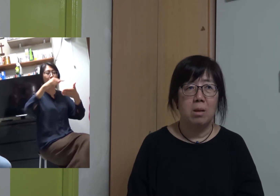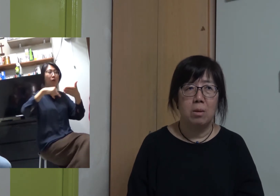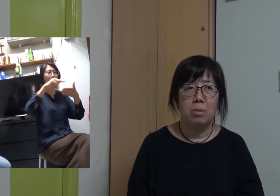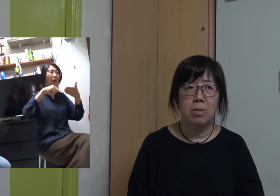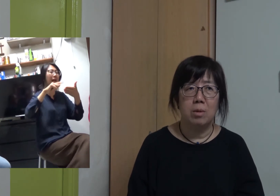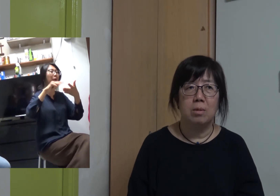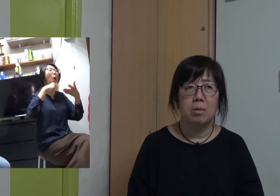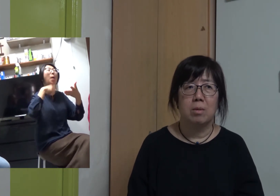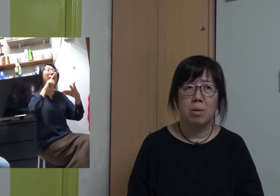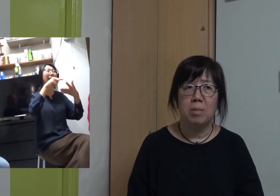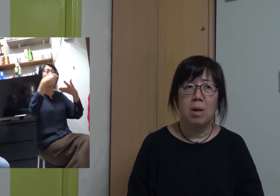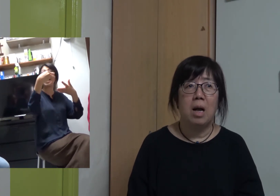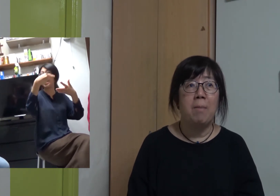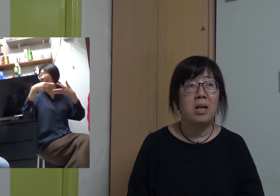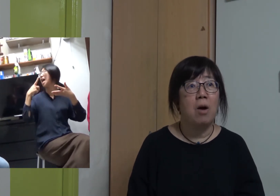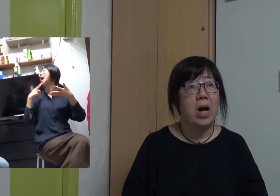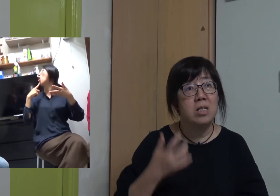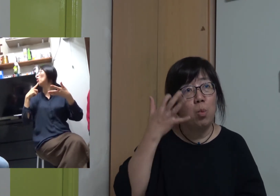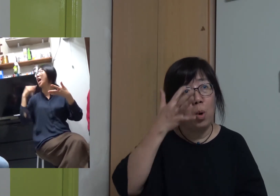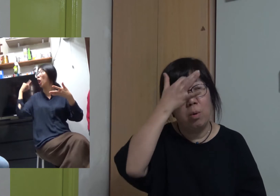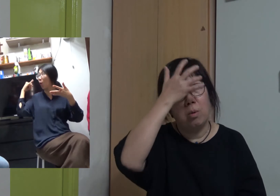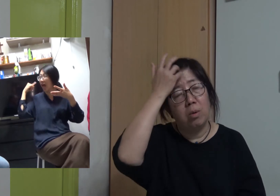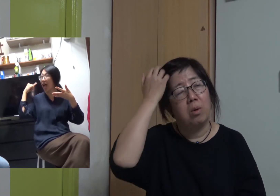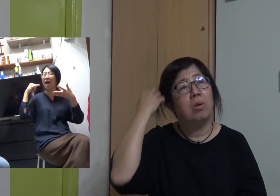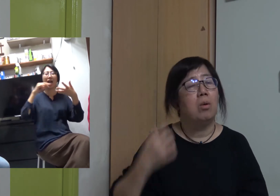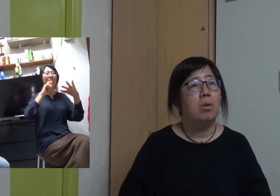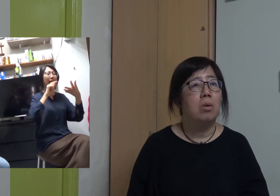All the others, like my mom, Hung your second eldest sister, is deaf (Yuet Sheung: your mom had a fever)